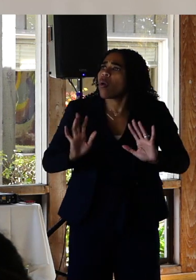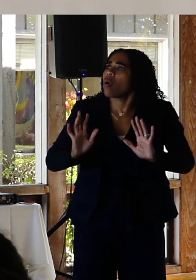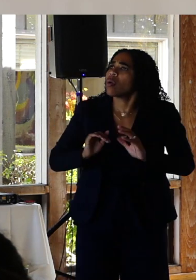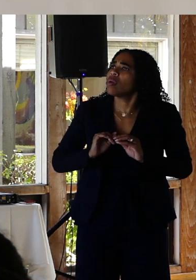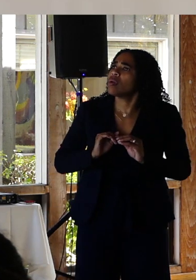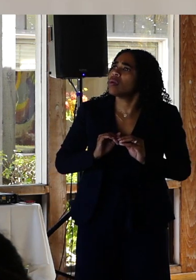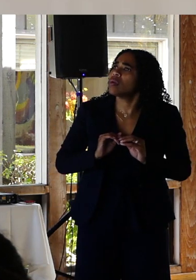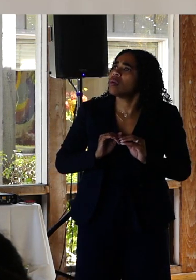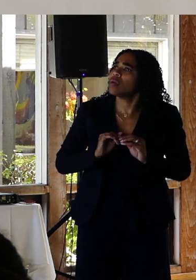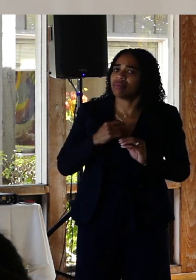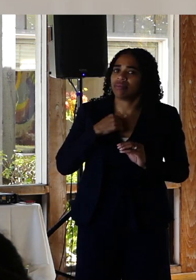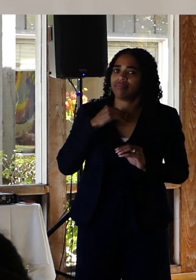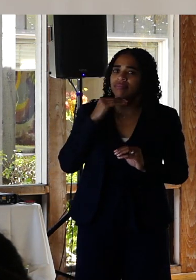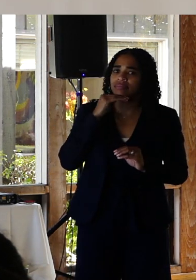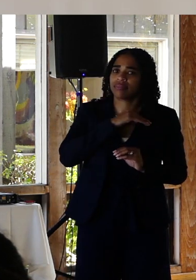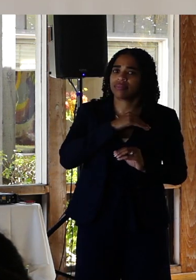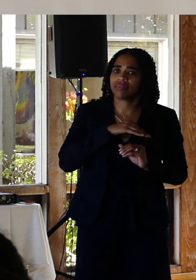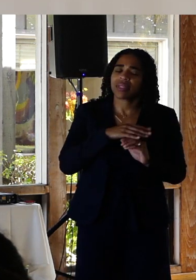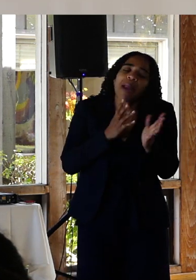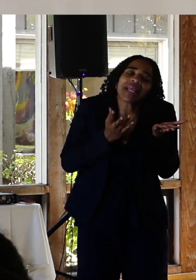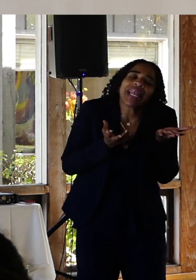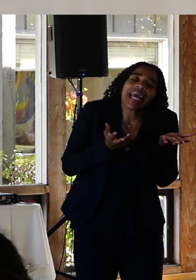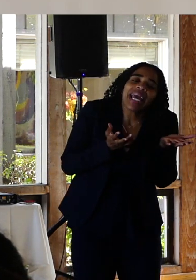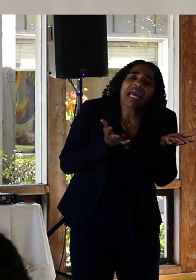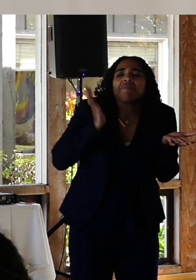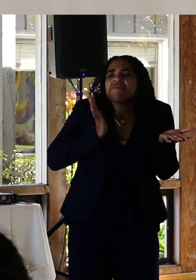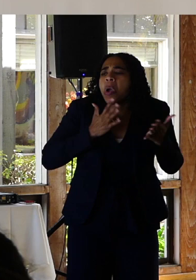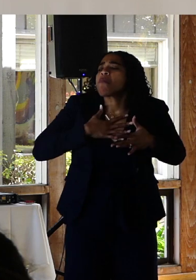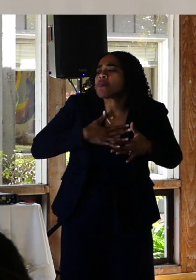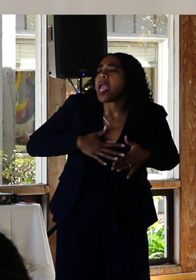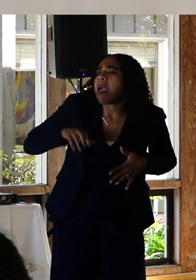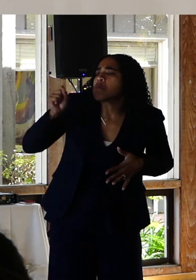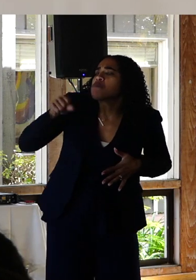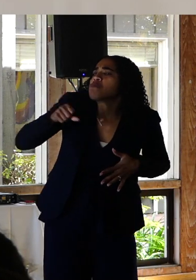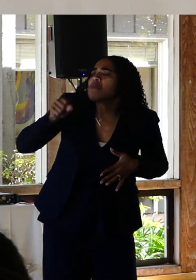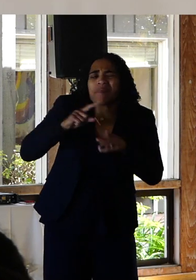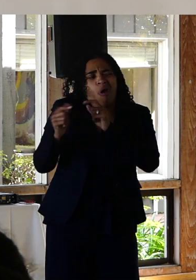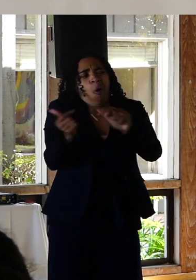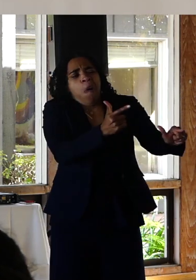No I'm not suicidal. I mean sure I've experienced depression but hasn't everyone.